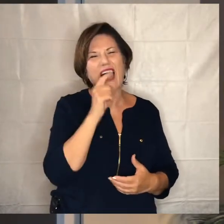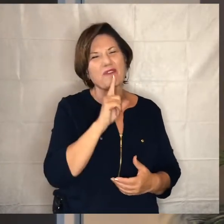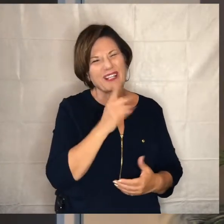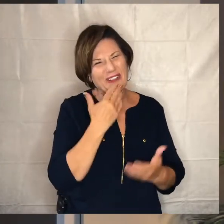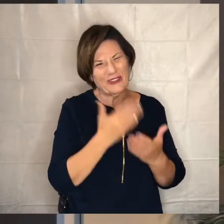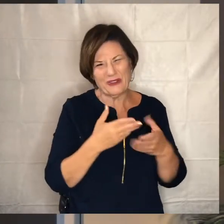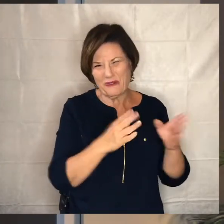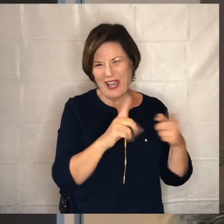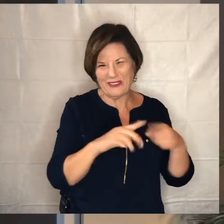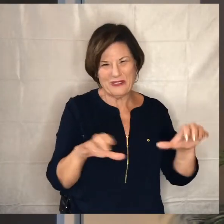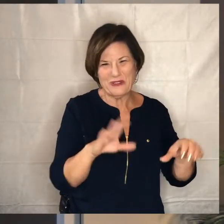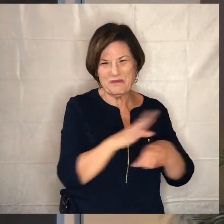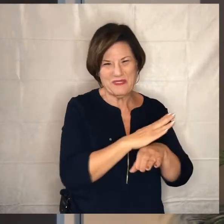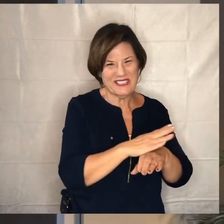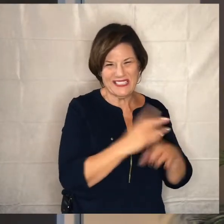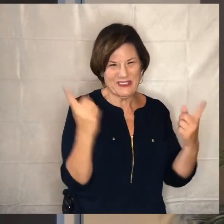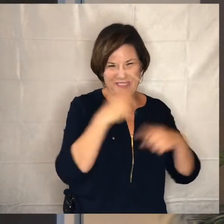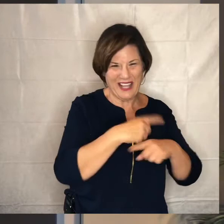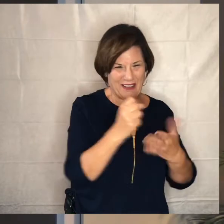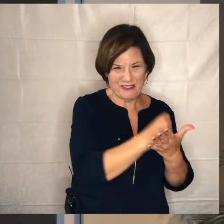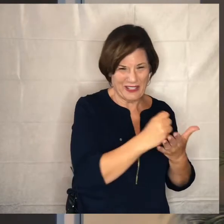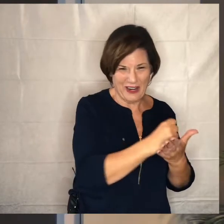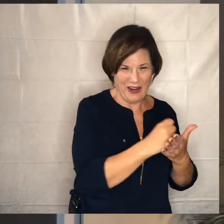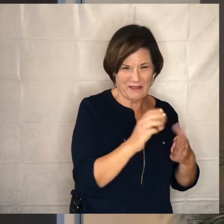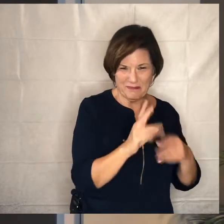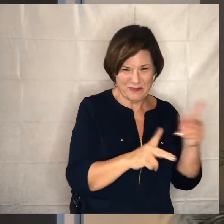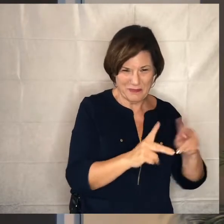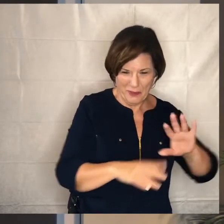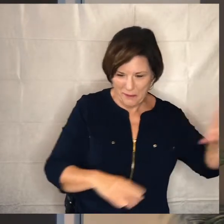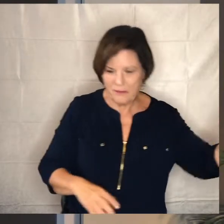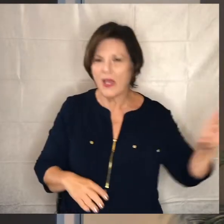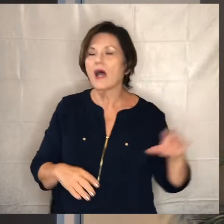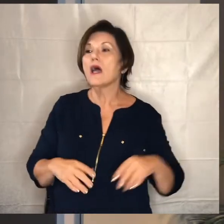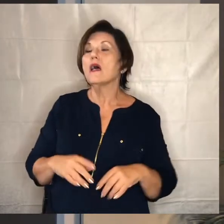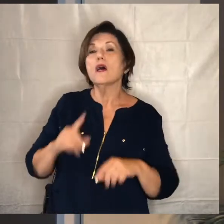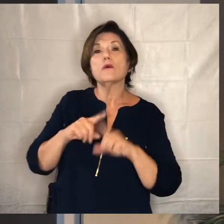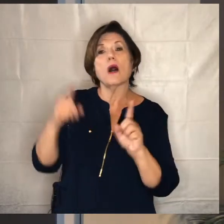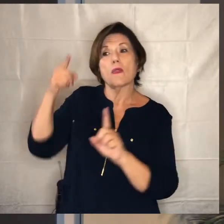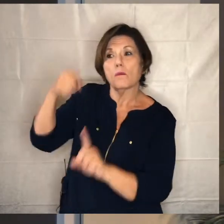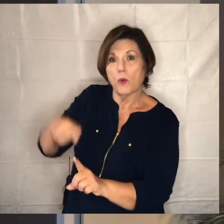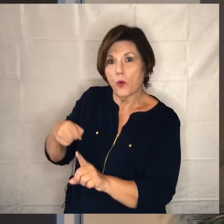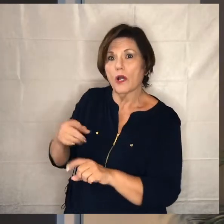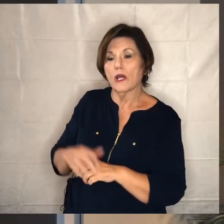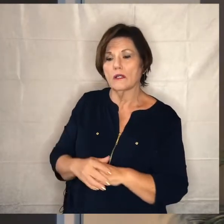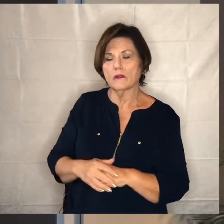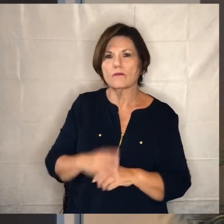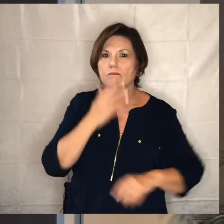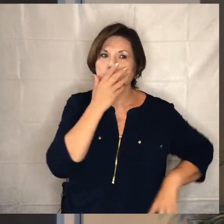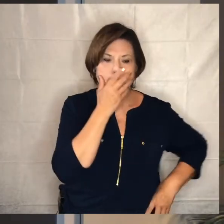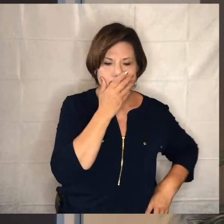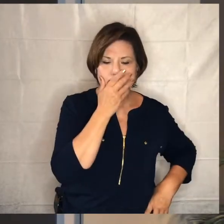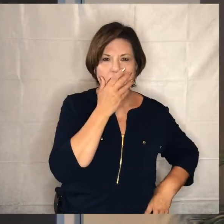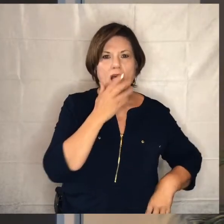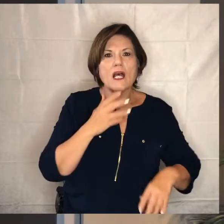how would we then see how this all sort of works out well let's really the bottom line is let's look at the books let's look at the accounting